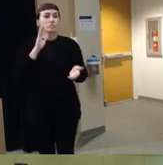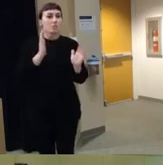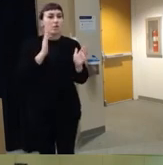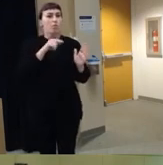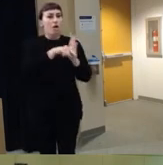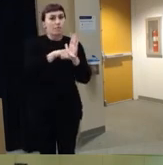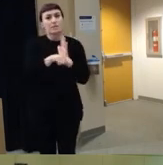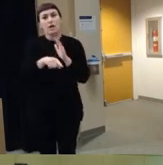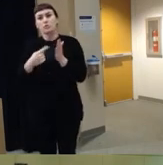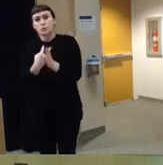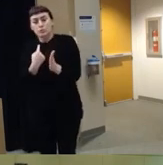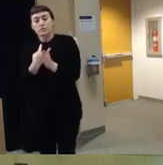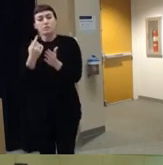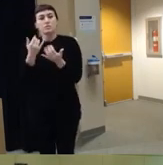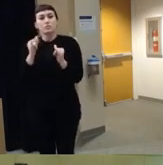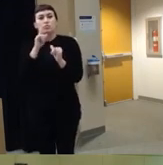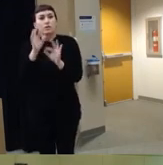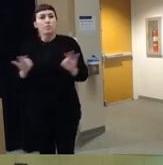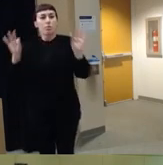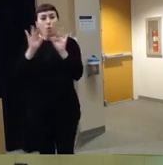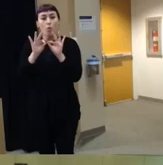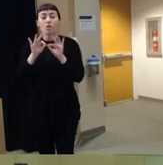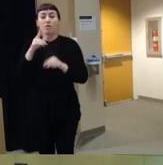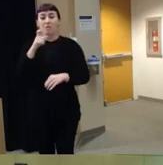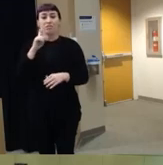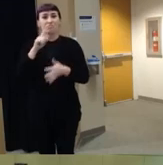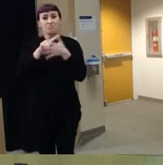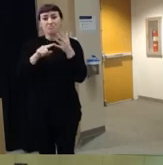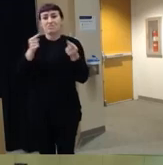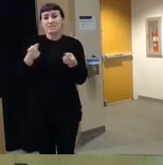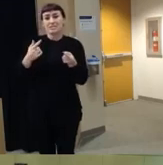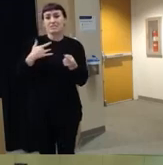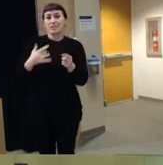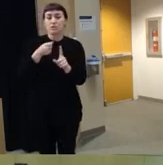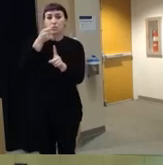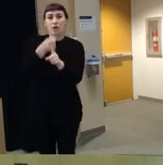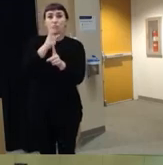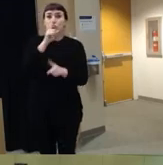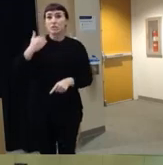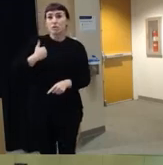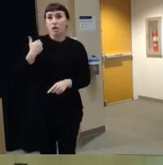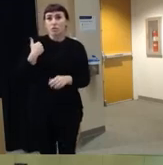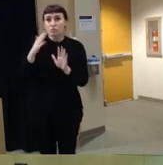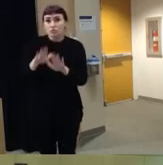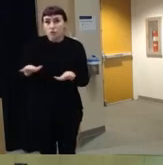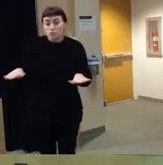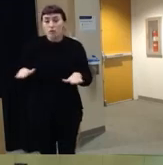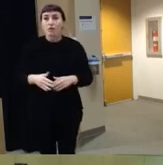important um and because these injuries tend to impact really young children um they have